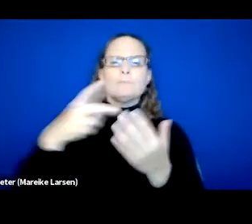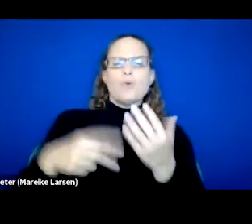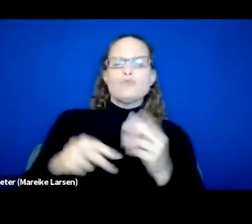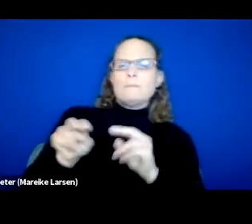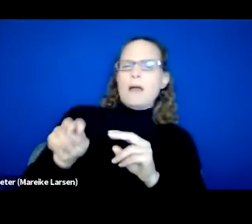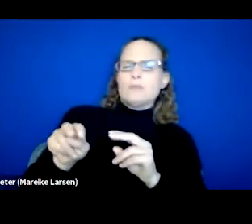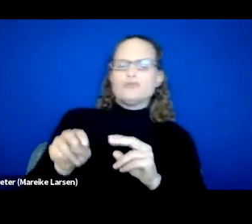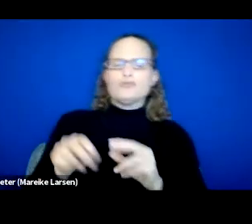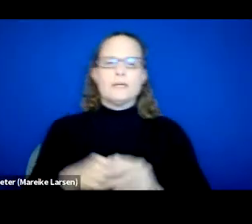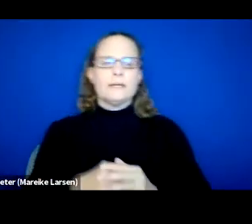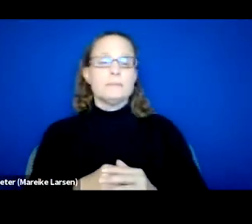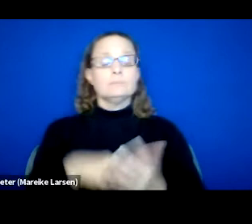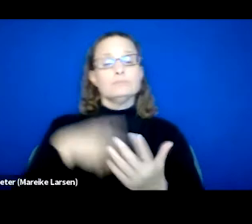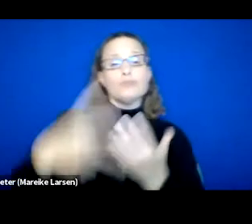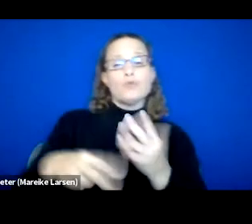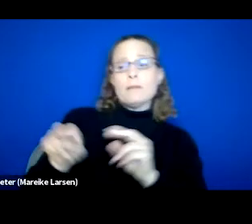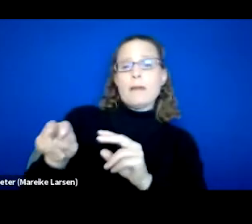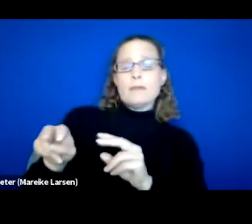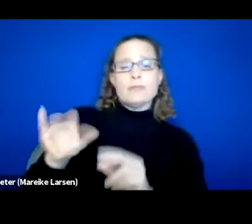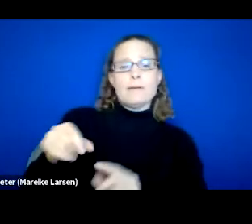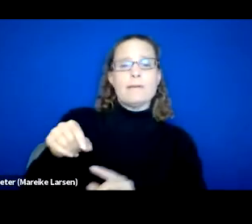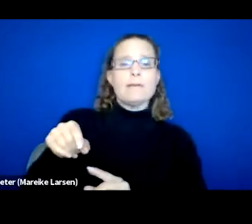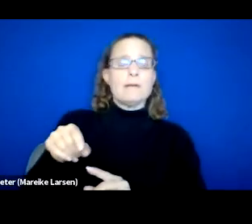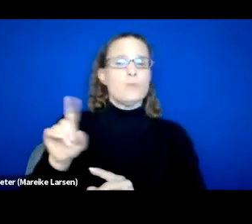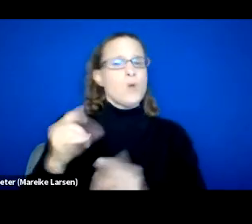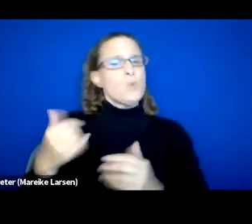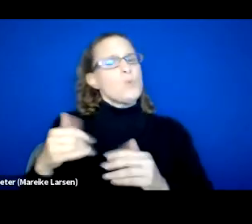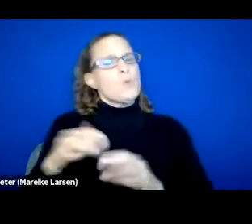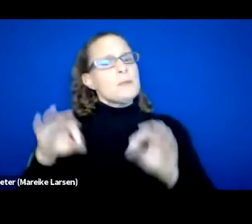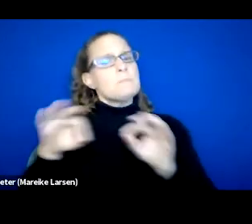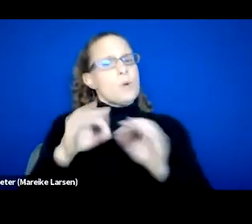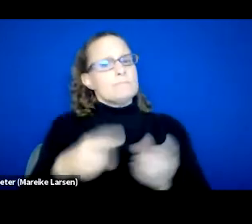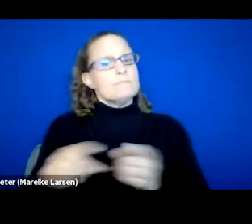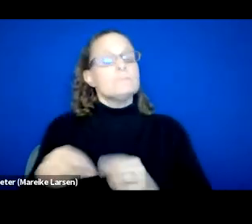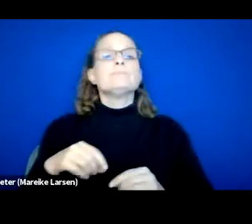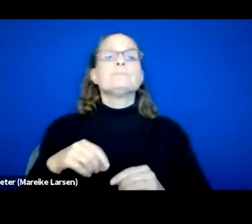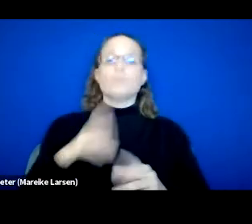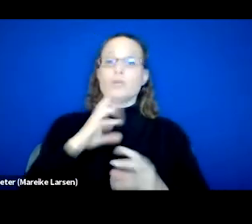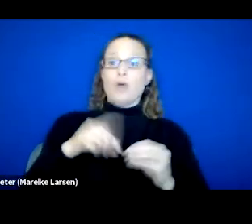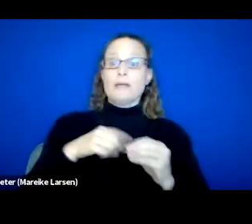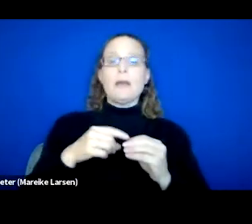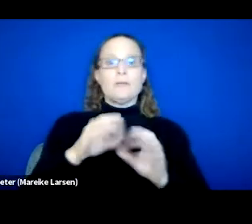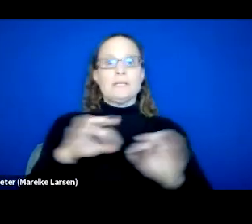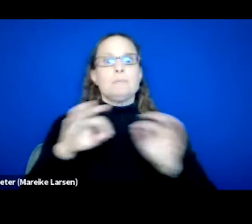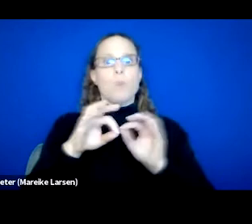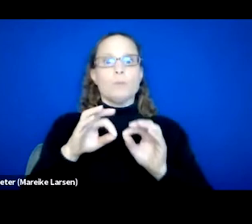Because this is where kind of the rubber meets the road. We talked about the importance of including people